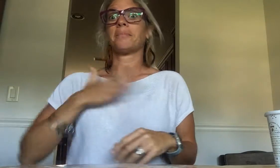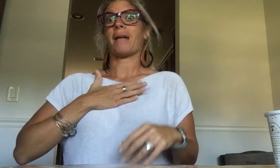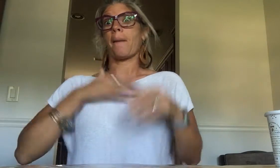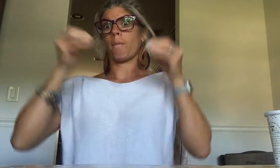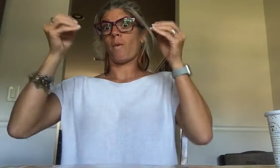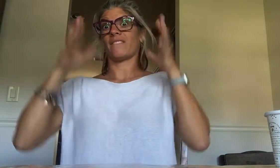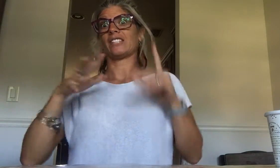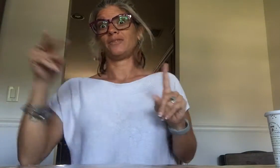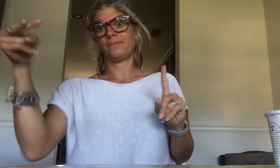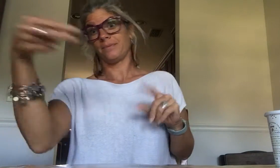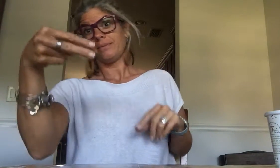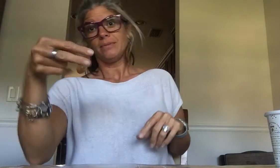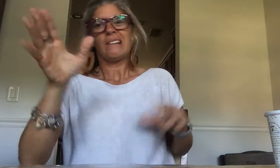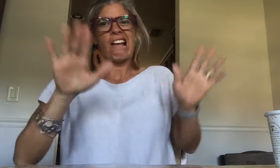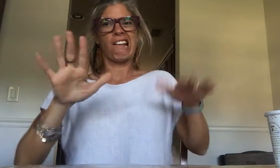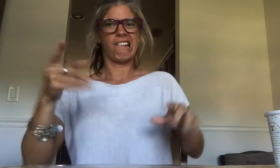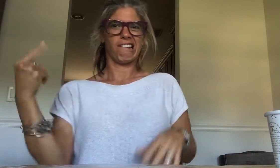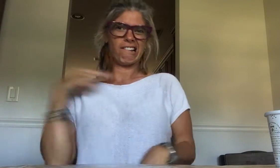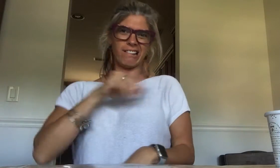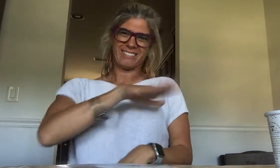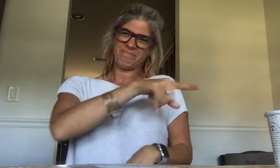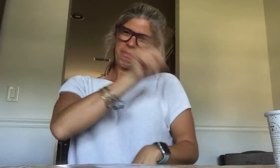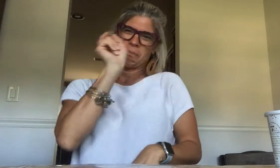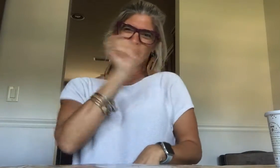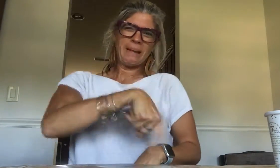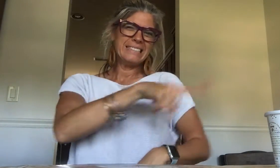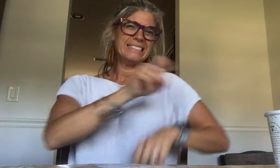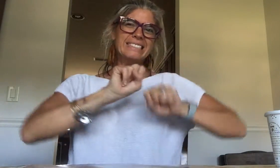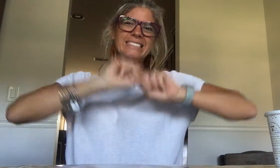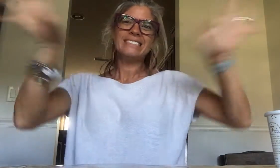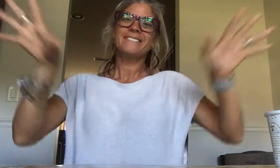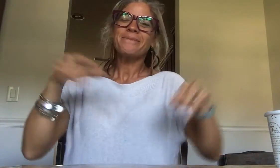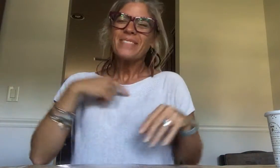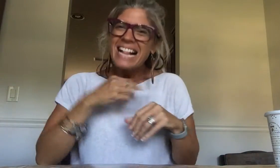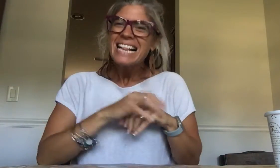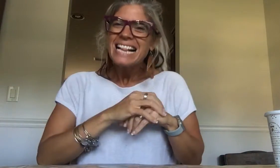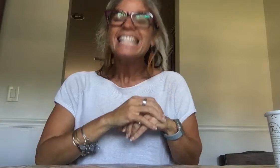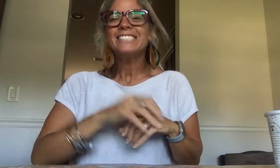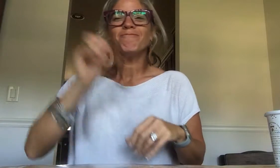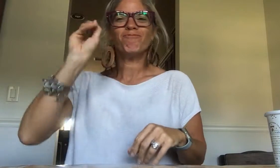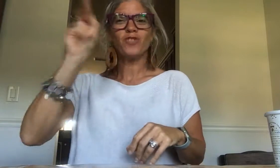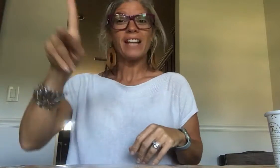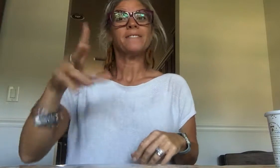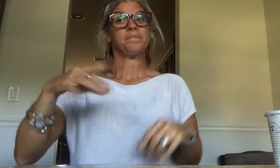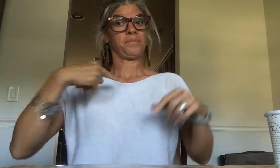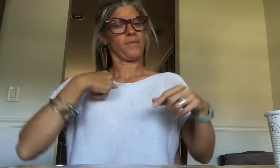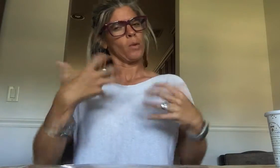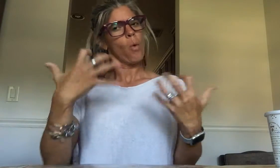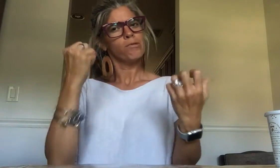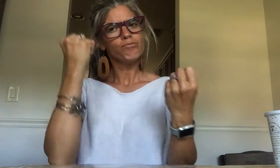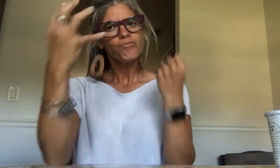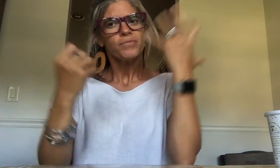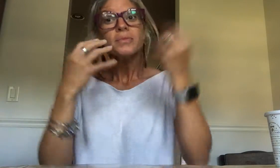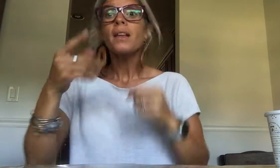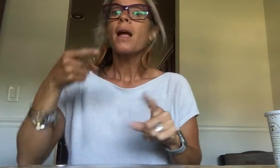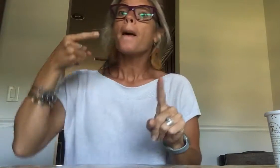My professor read it and privately suggested that I share it publicly I wasn't so sure but I wanted to do it in ASL